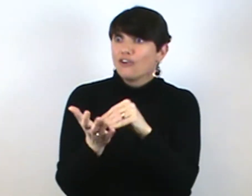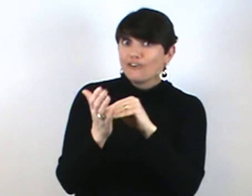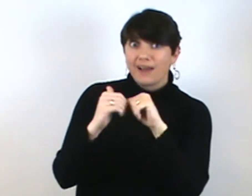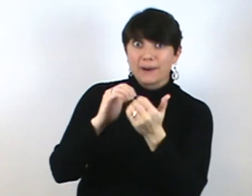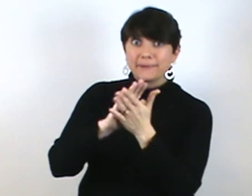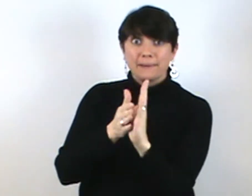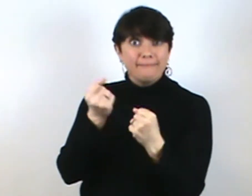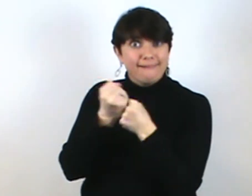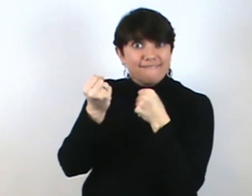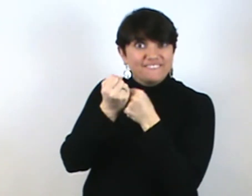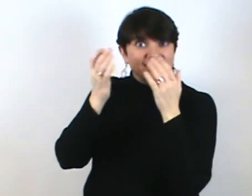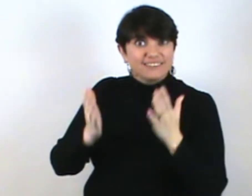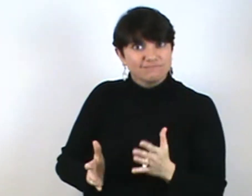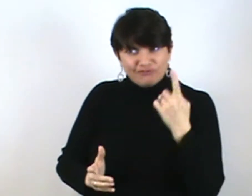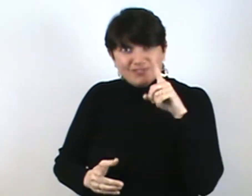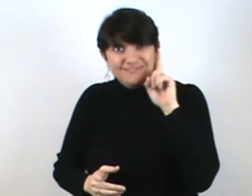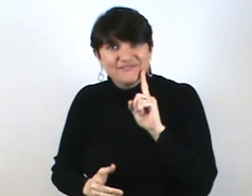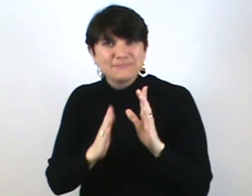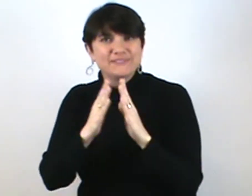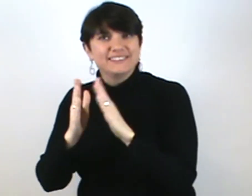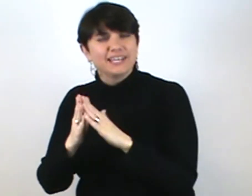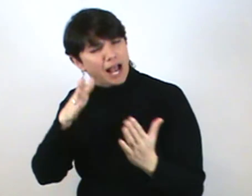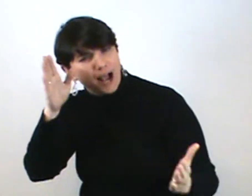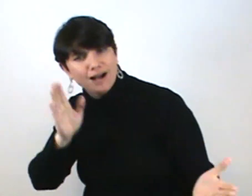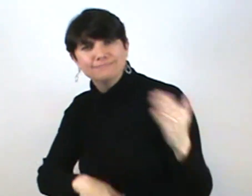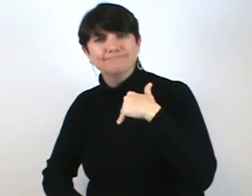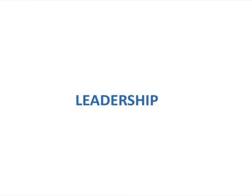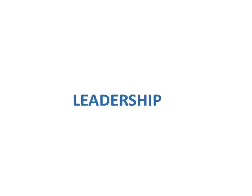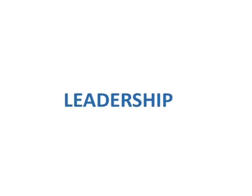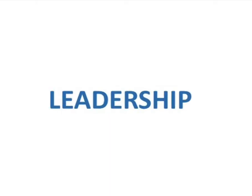You want to learn how to be an advocate for the Deaf community? Come on!